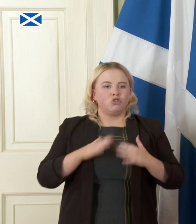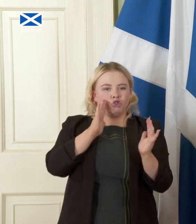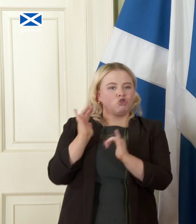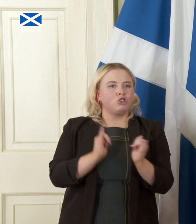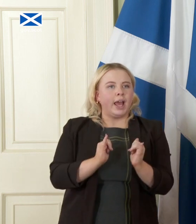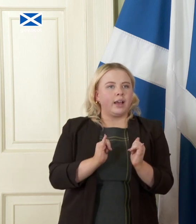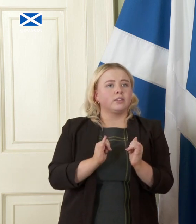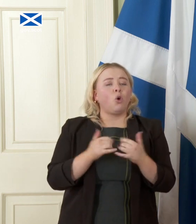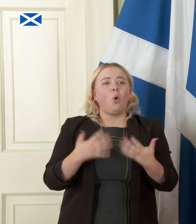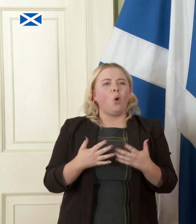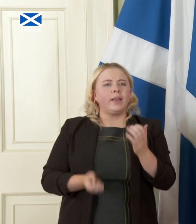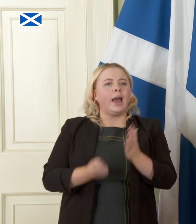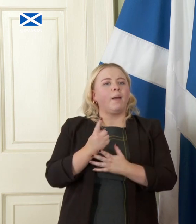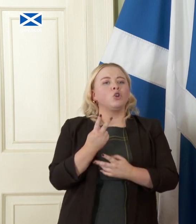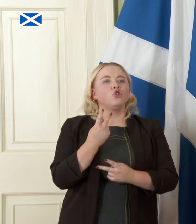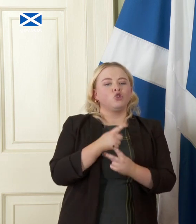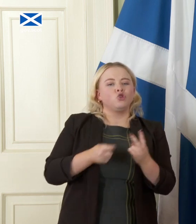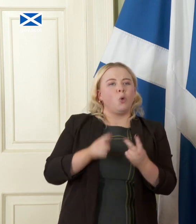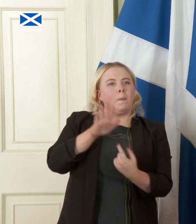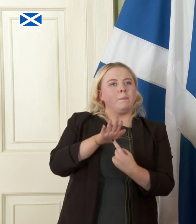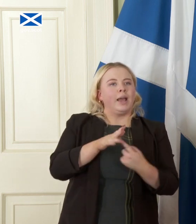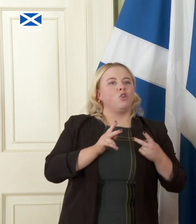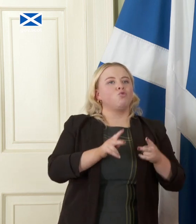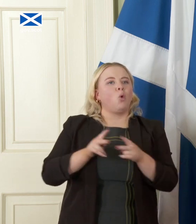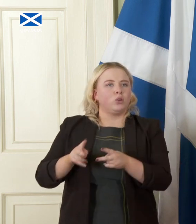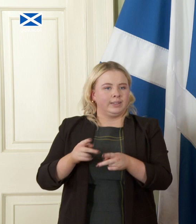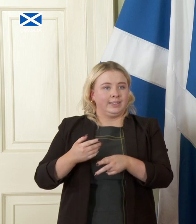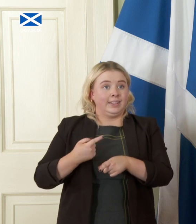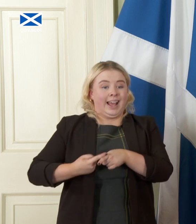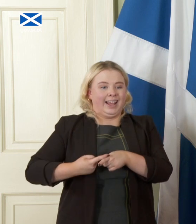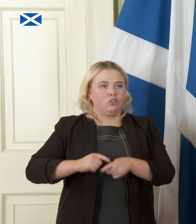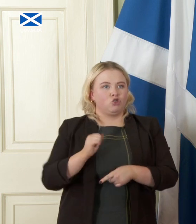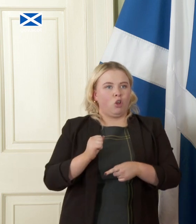the two main trunk roads between England and Scotland or at rail freight terminals